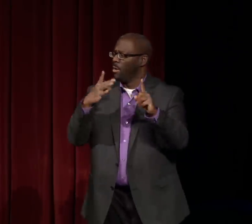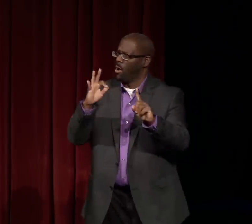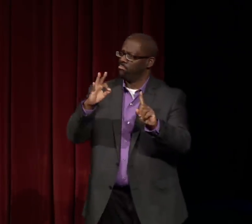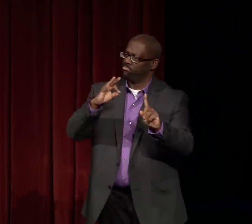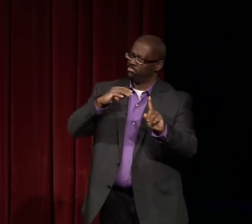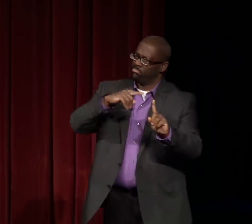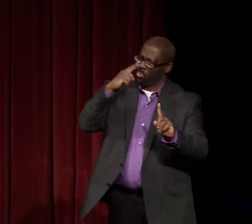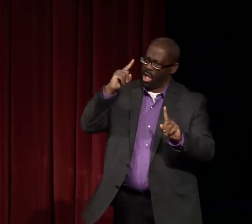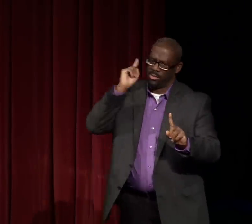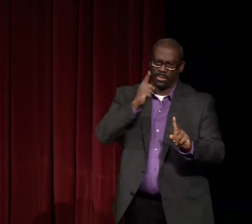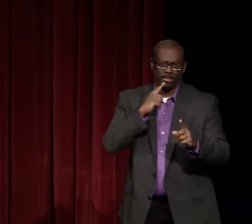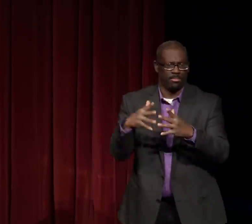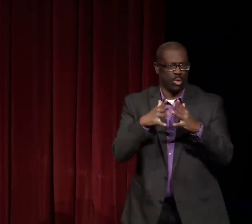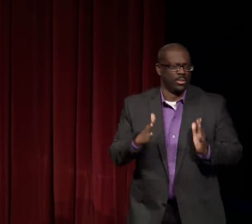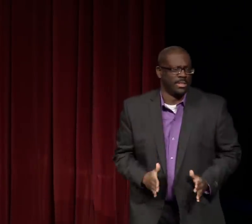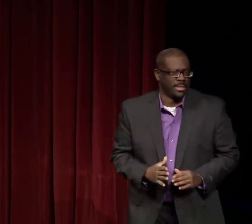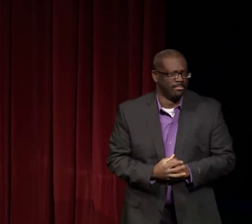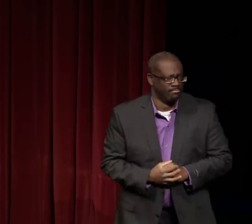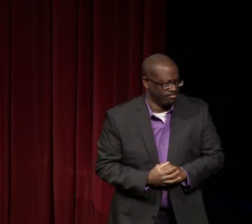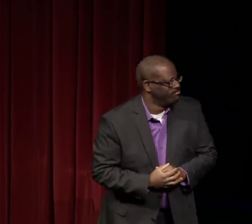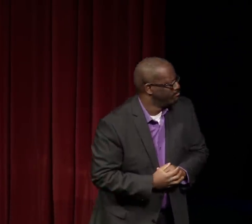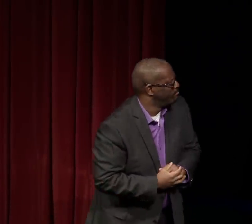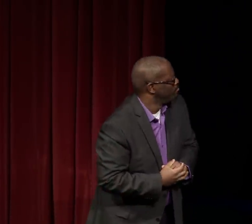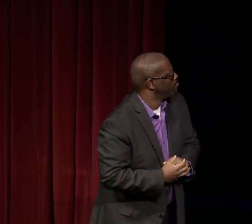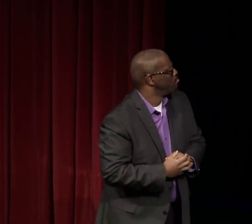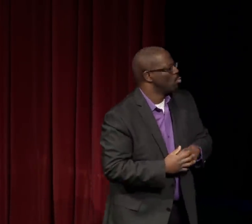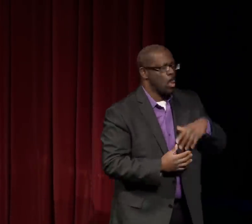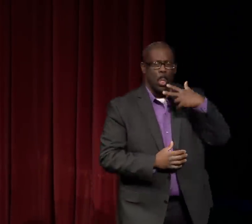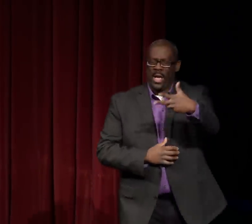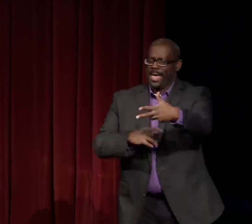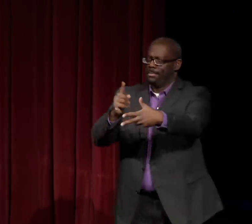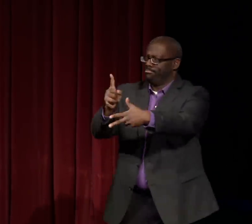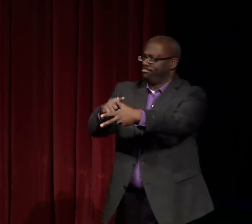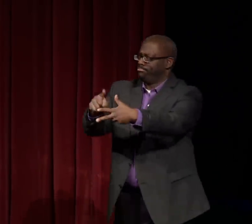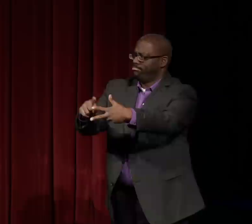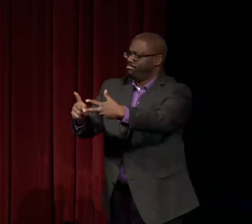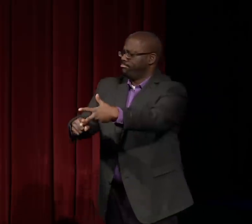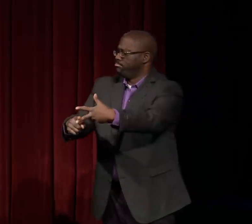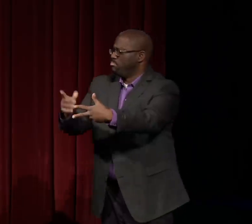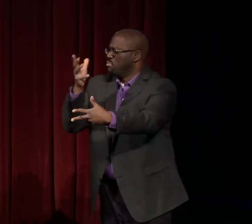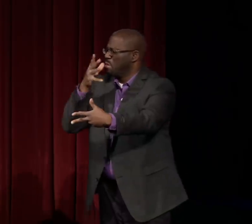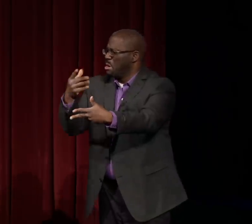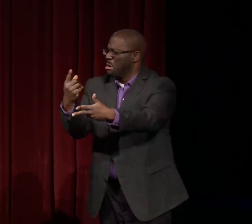So she talked about the triple whammy